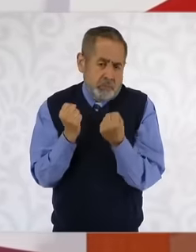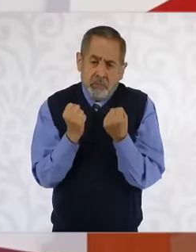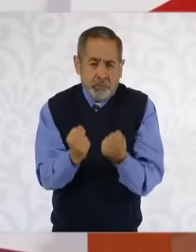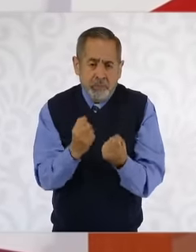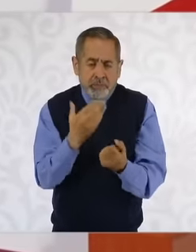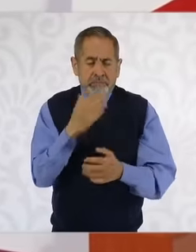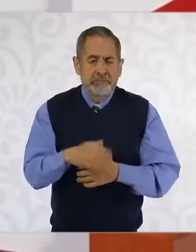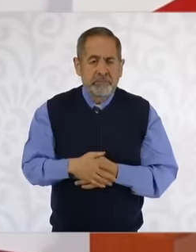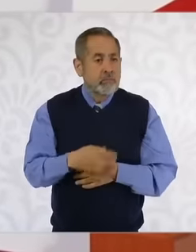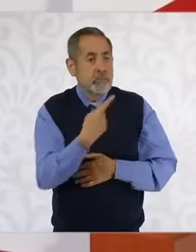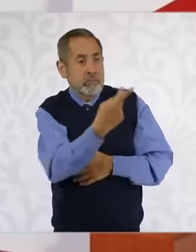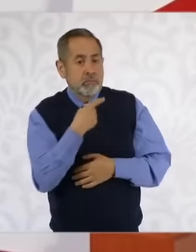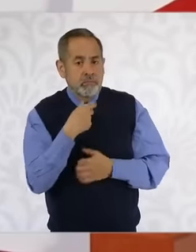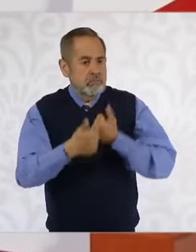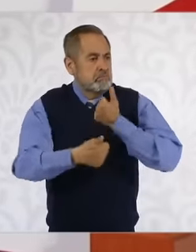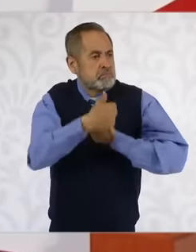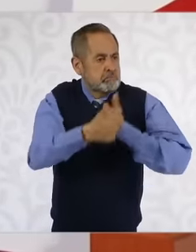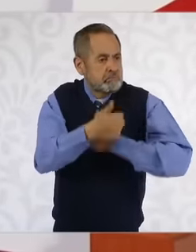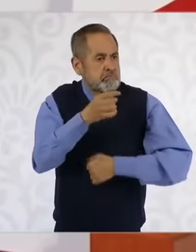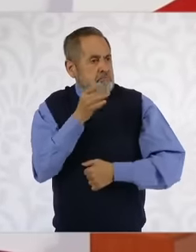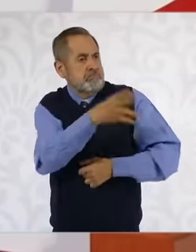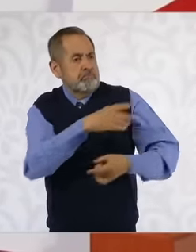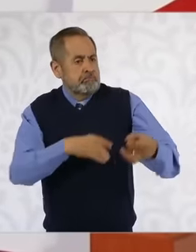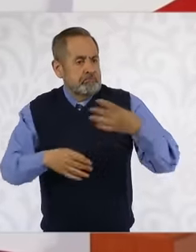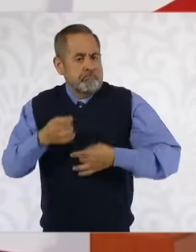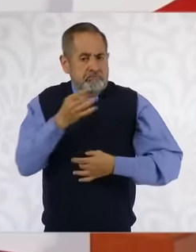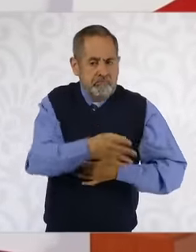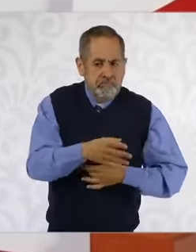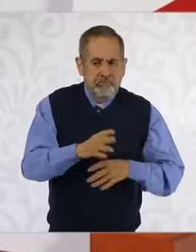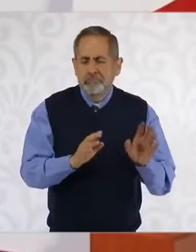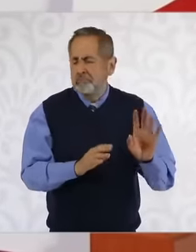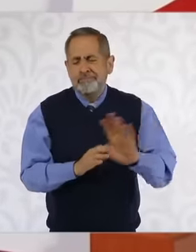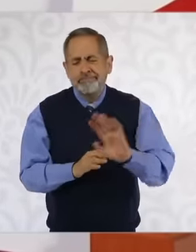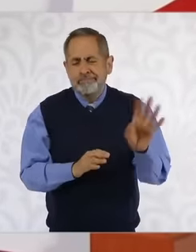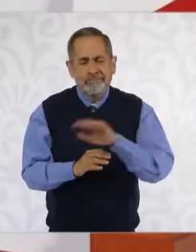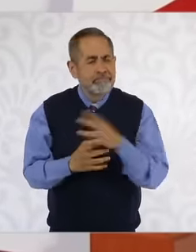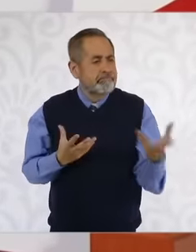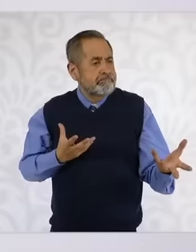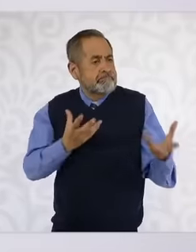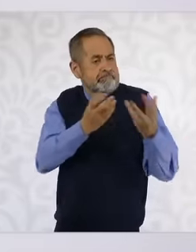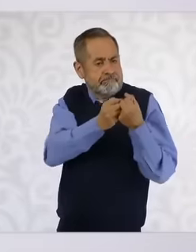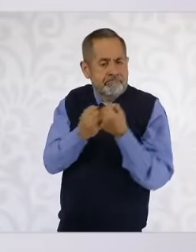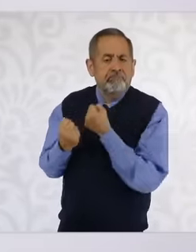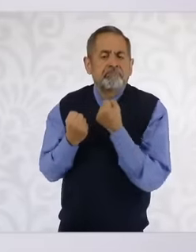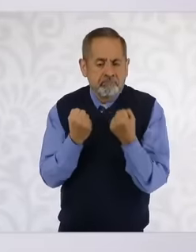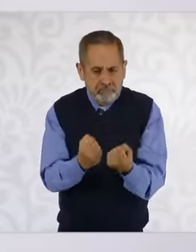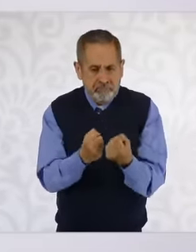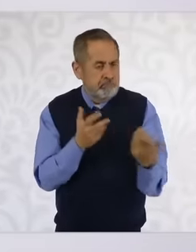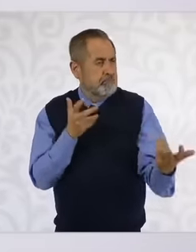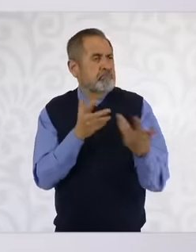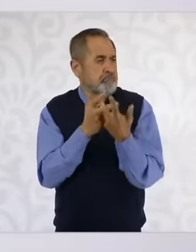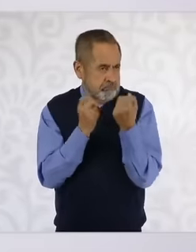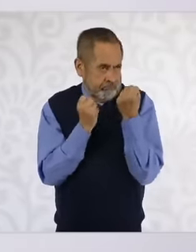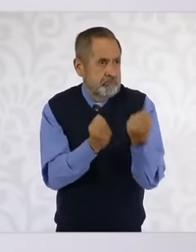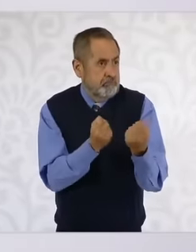We do not compete with each other, but on the contrary, we complement each other, so this is something that